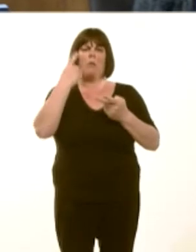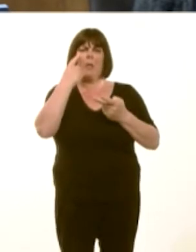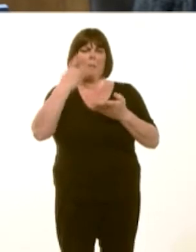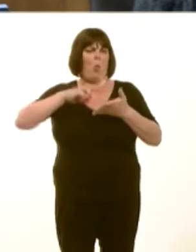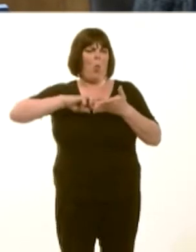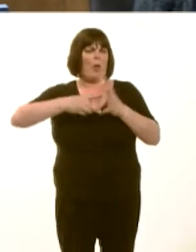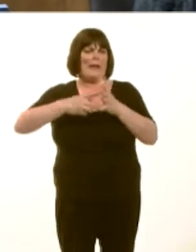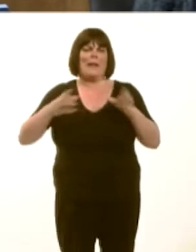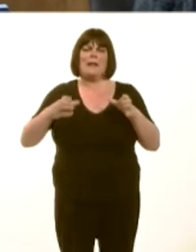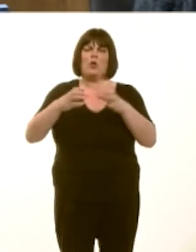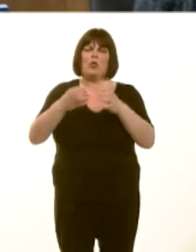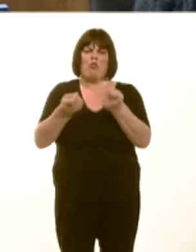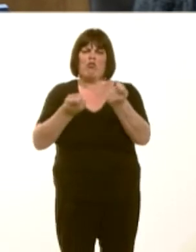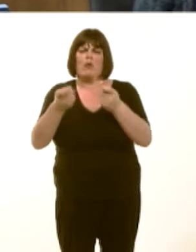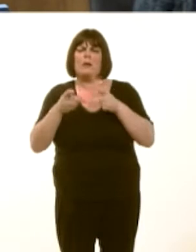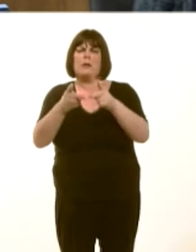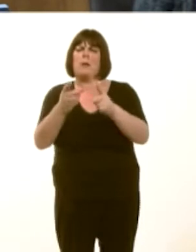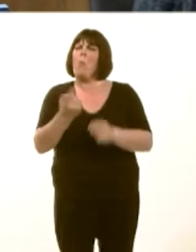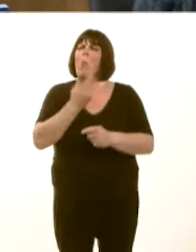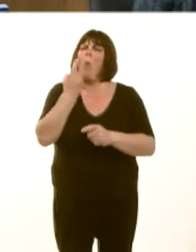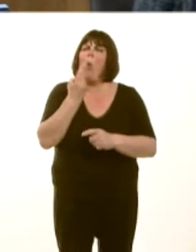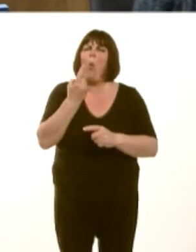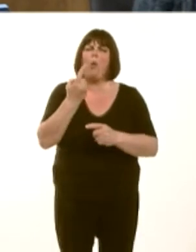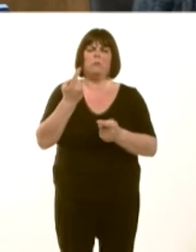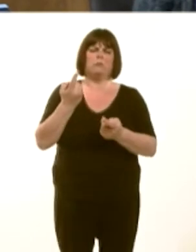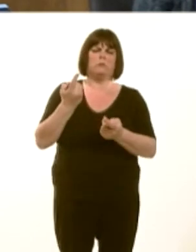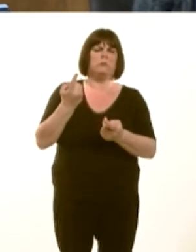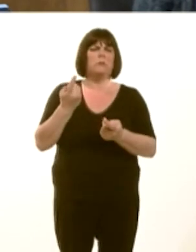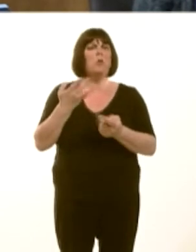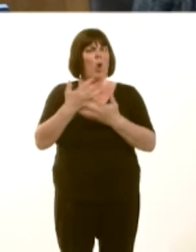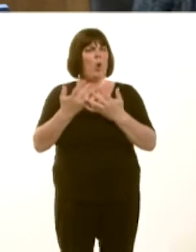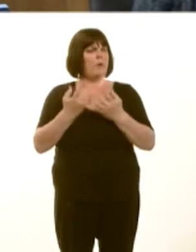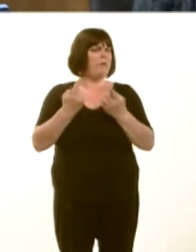Felly, mae sawl peth yn cael eu hystyried ar hyn o bryd, ond fel y dywedais i, bydd